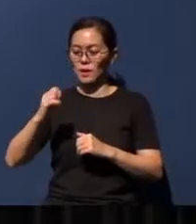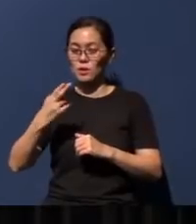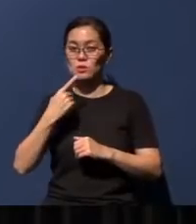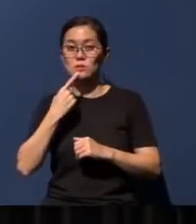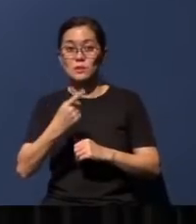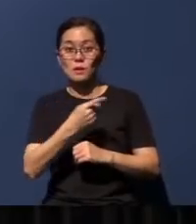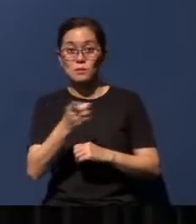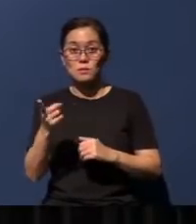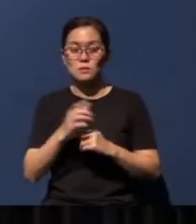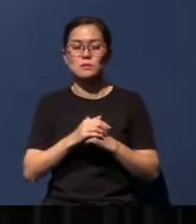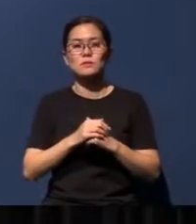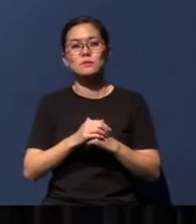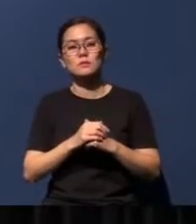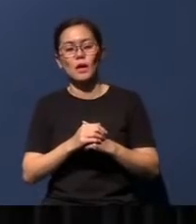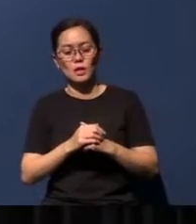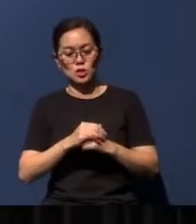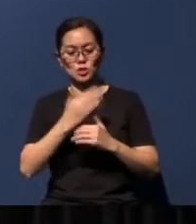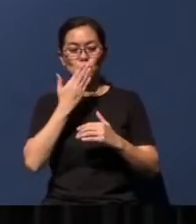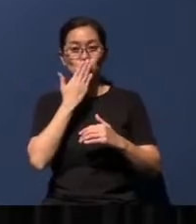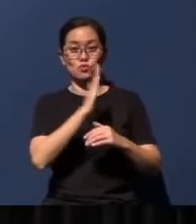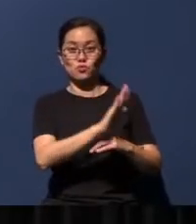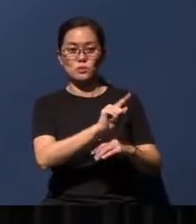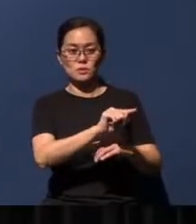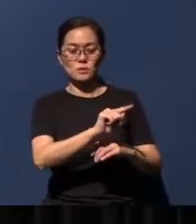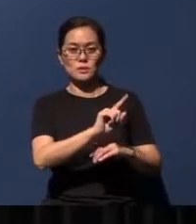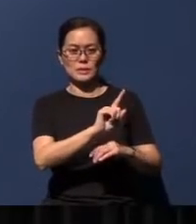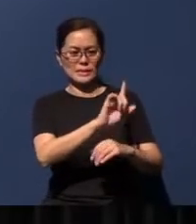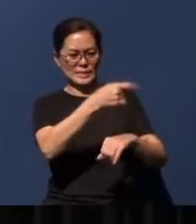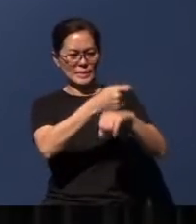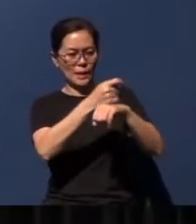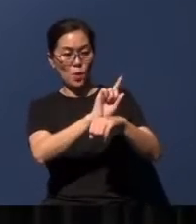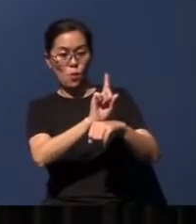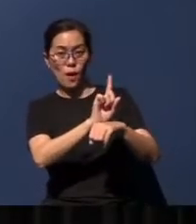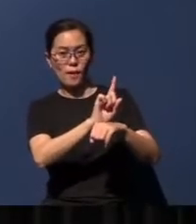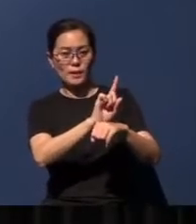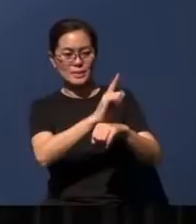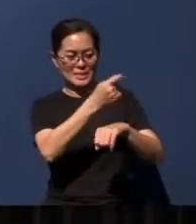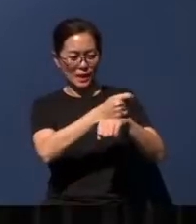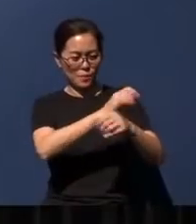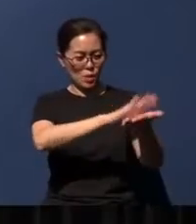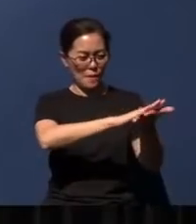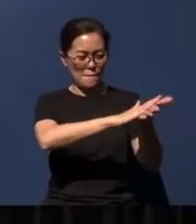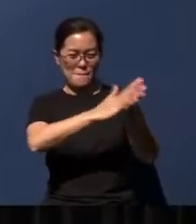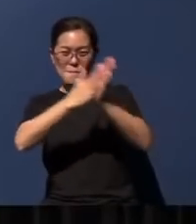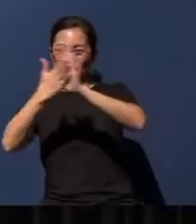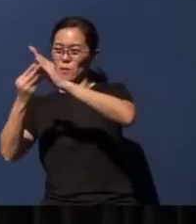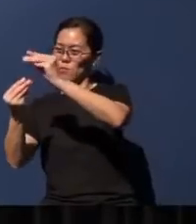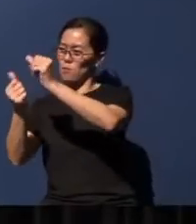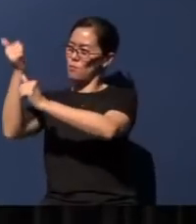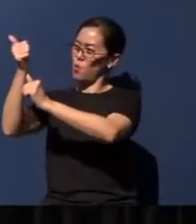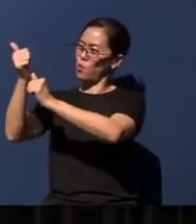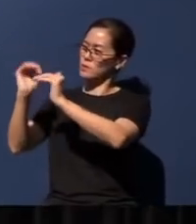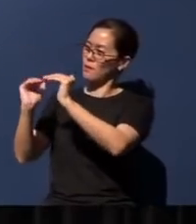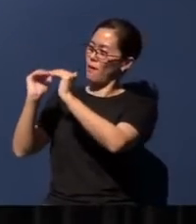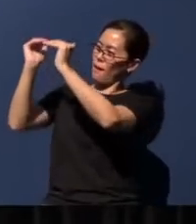Jerusalem, where this temple is located, will become the highest of the mountains. In other words,